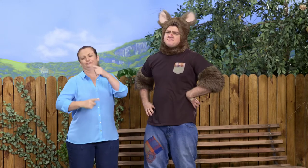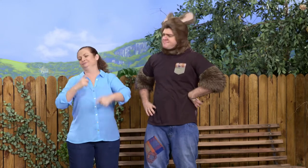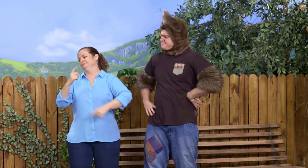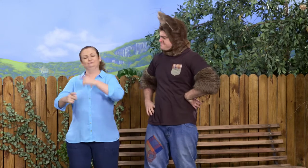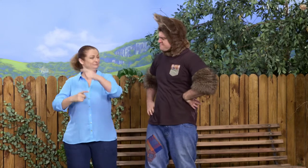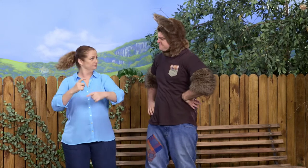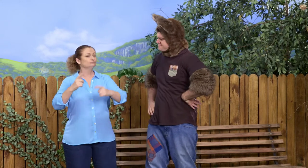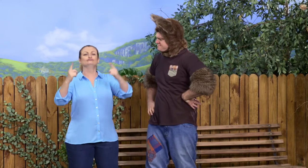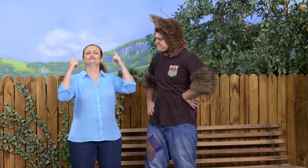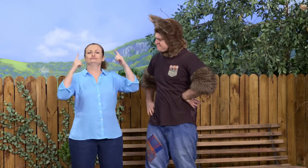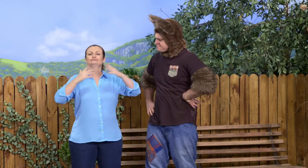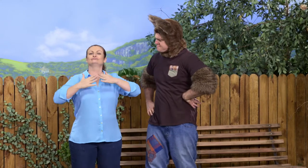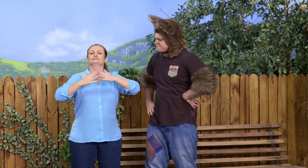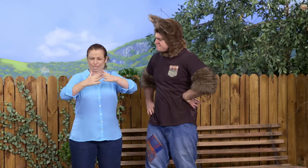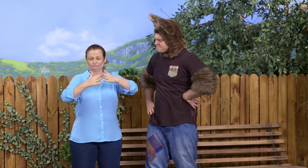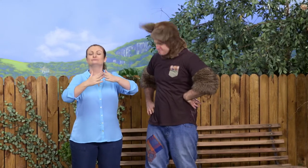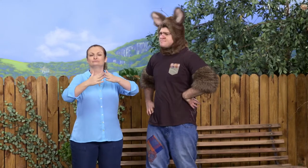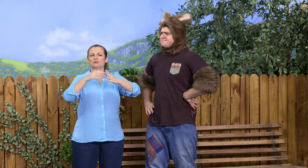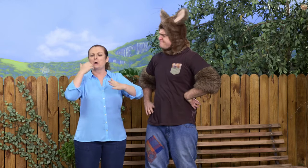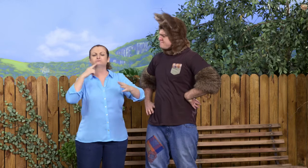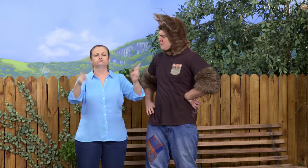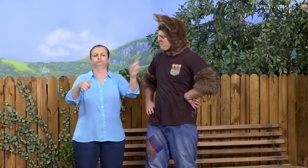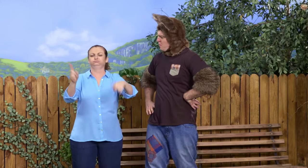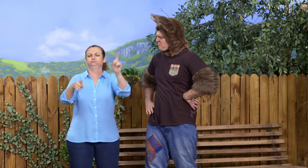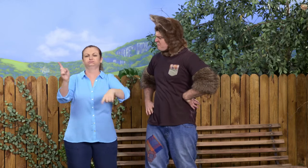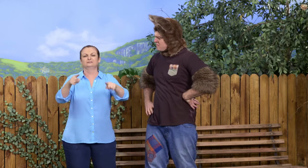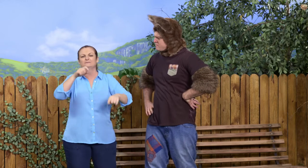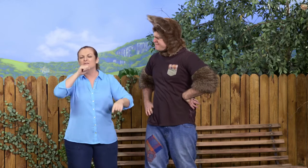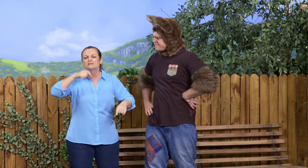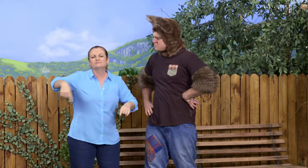Skip worked on boats. And when the captain gives their orders,